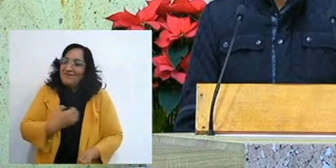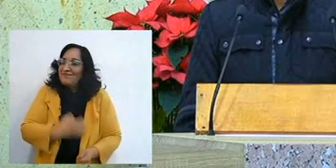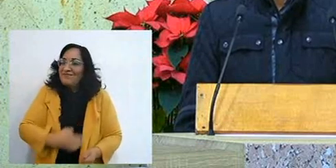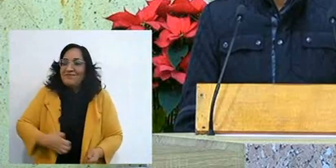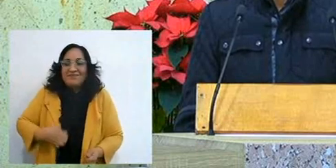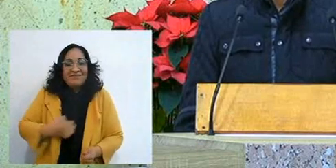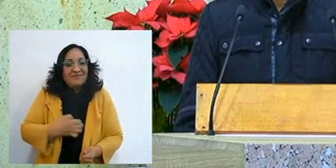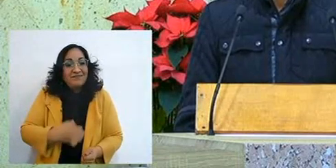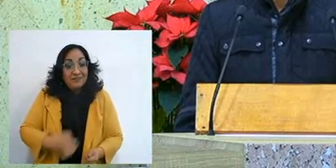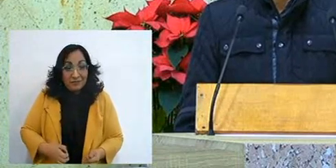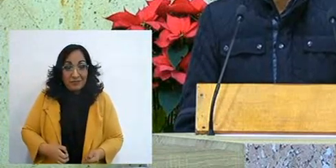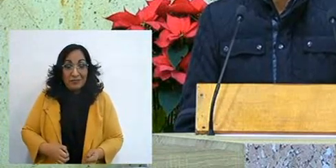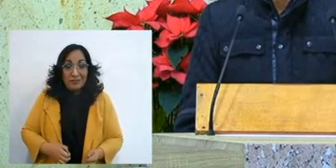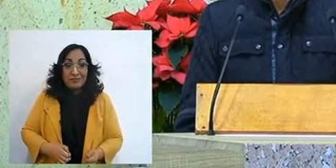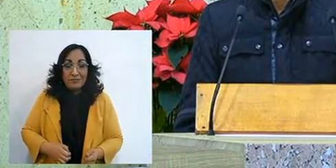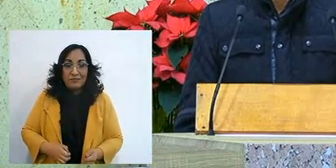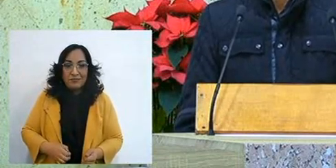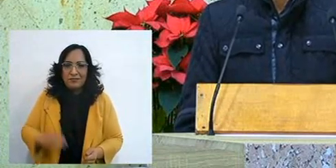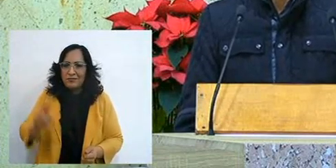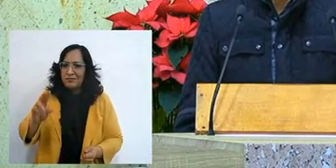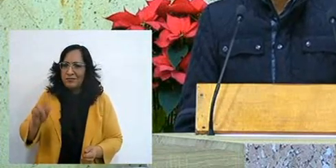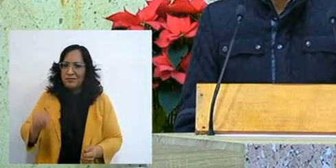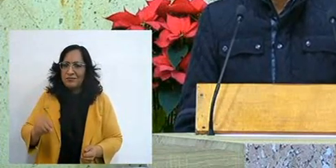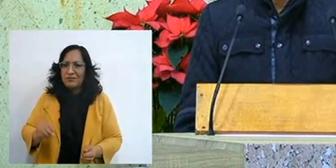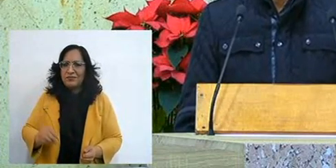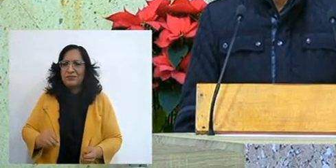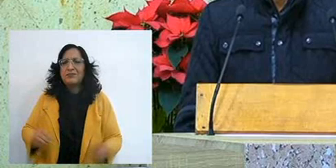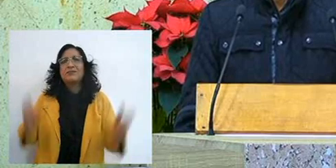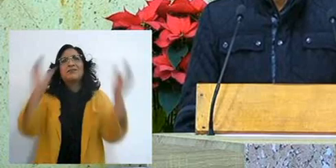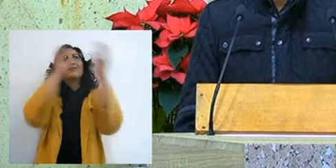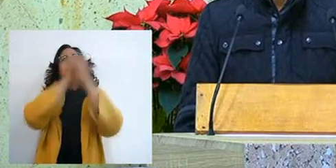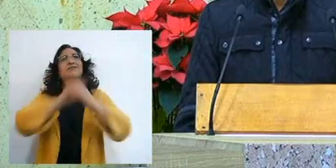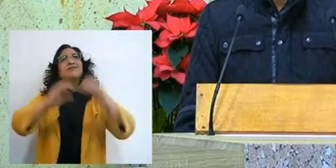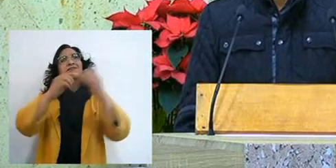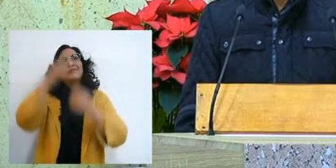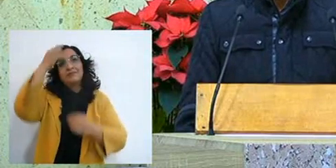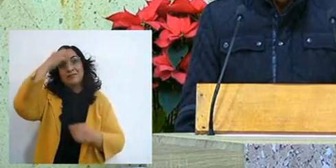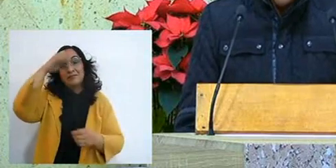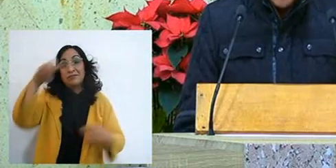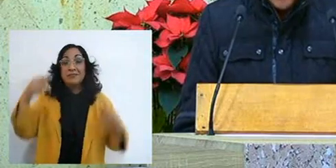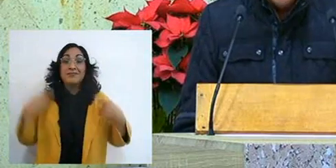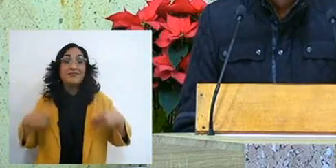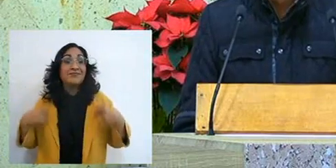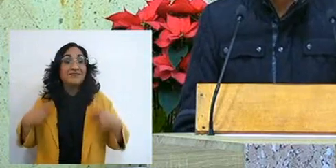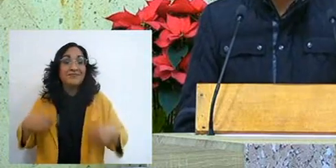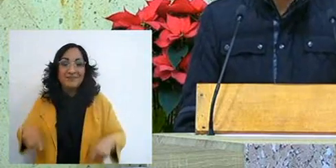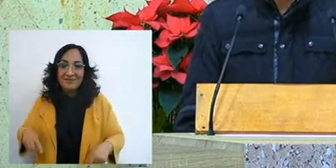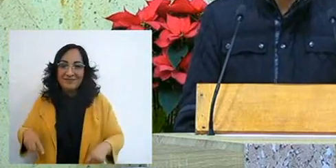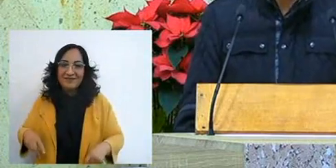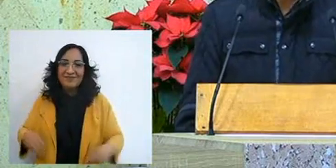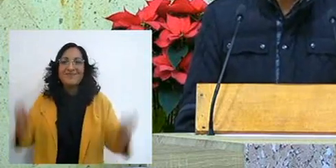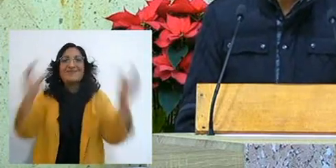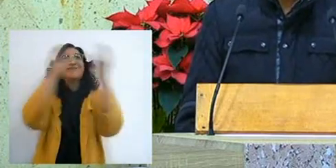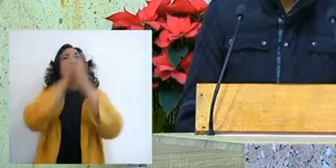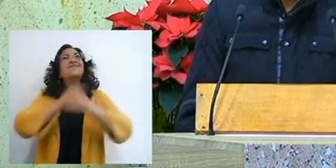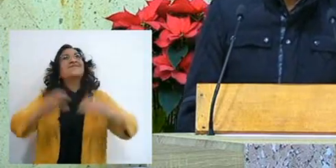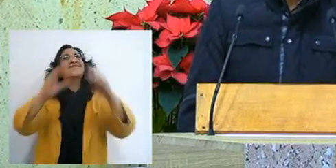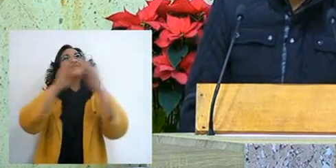and aware that we do not sing to man, but to Almighty God,